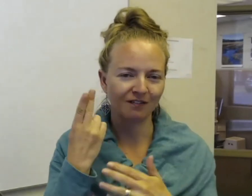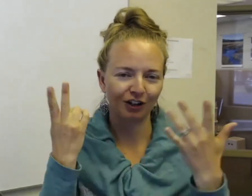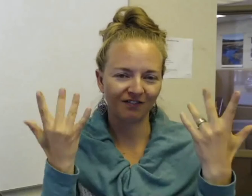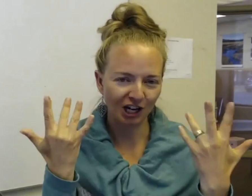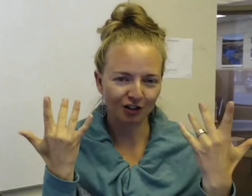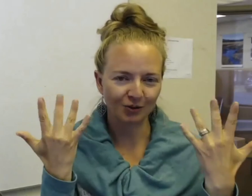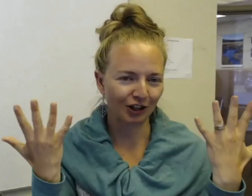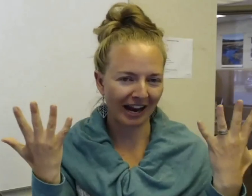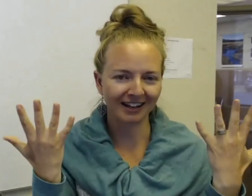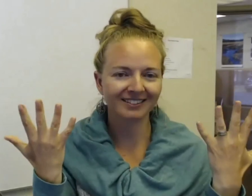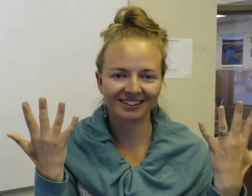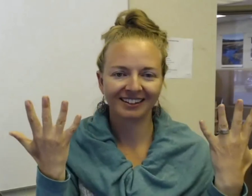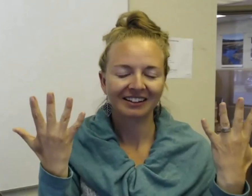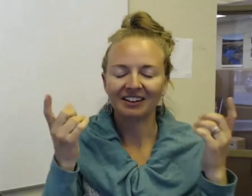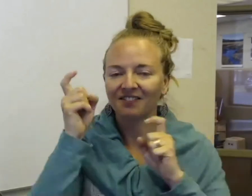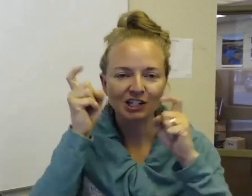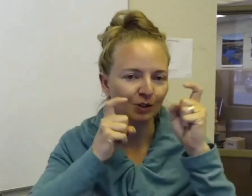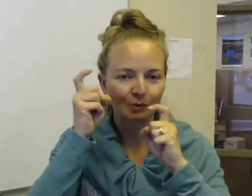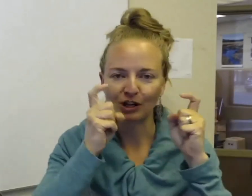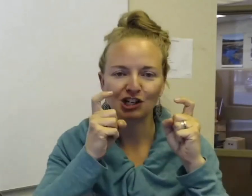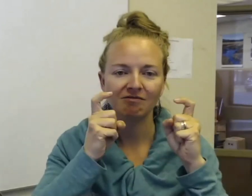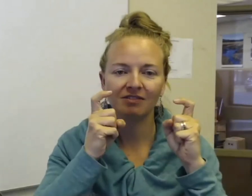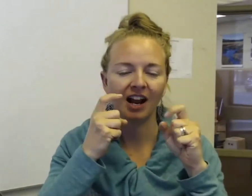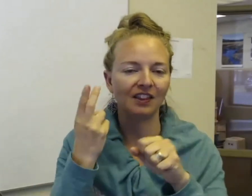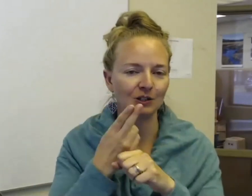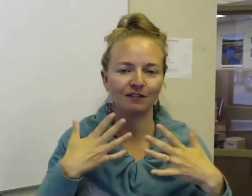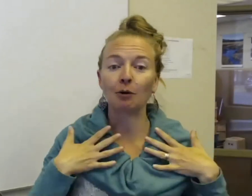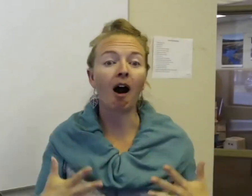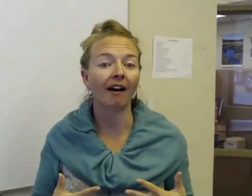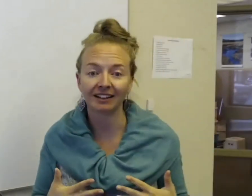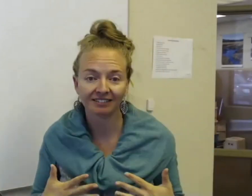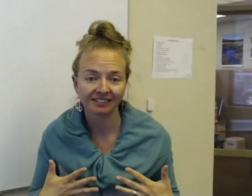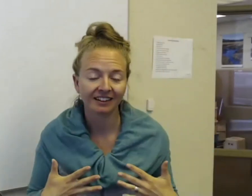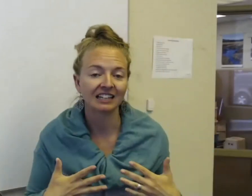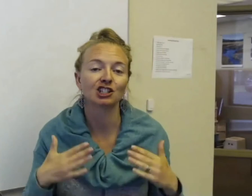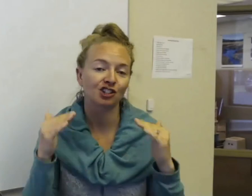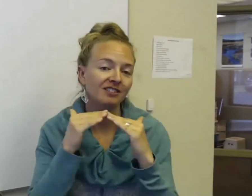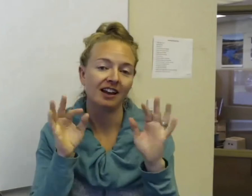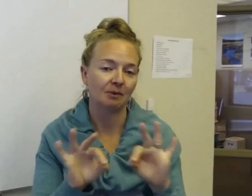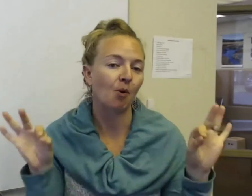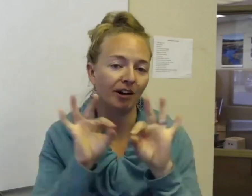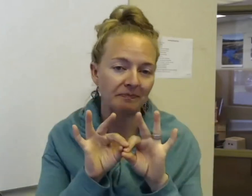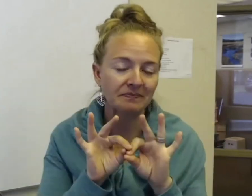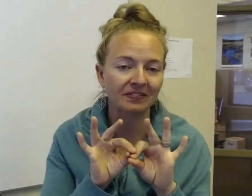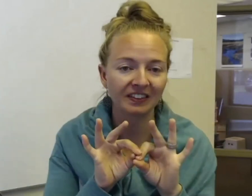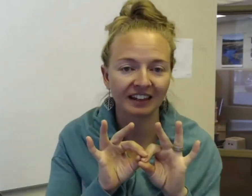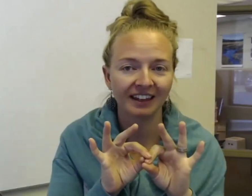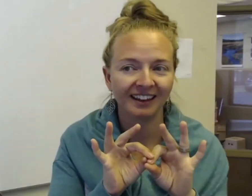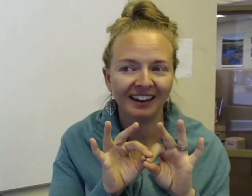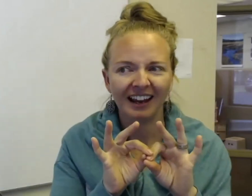your fingers or your hands. Like facial expression and the use of your body is just as important.